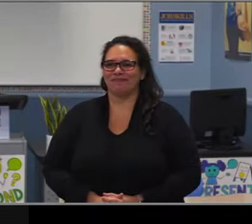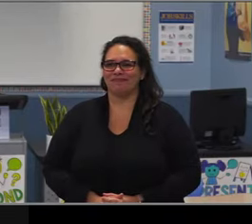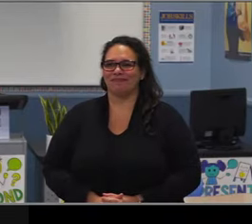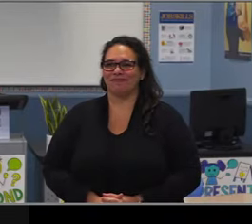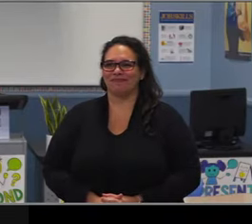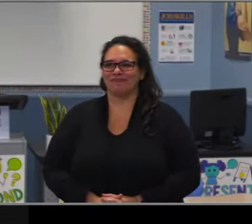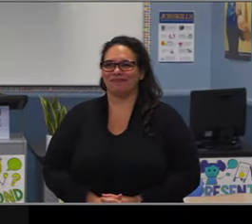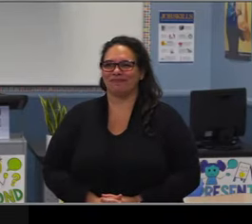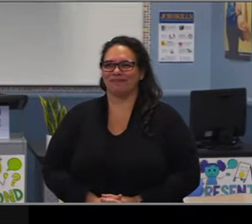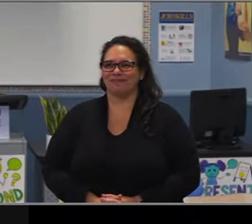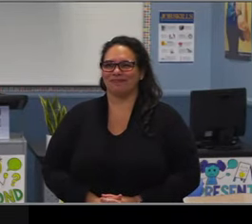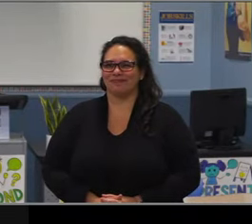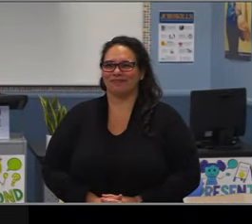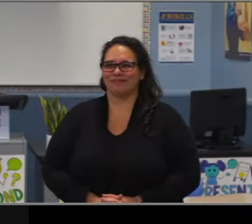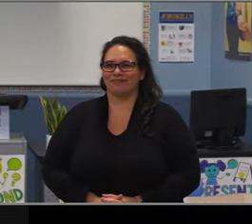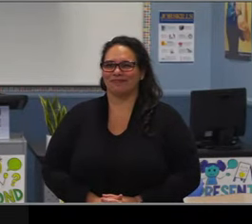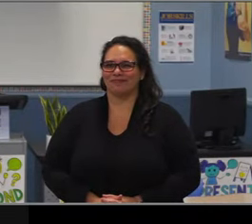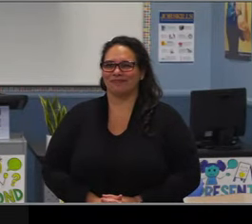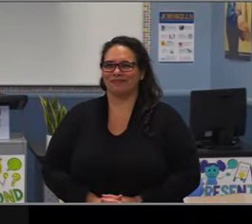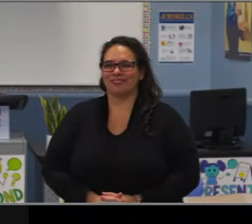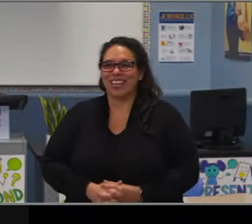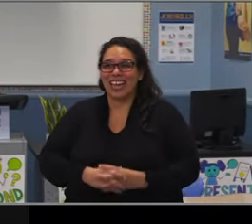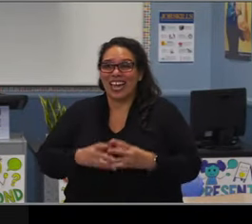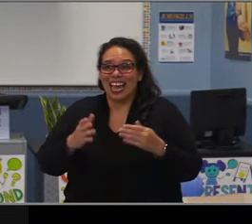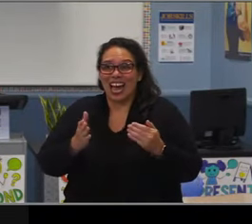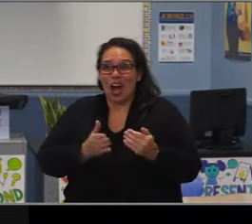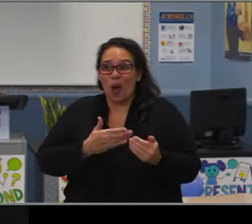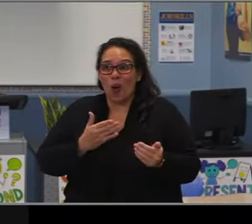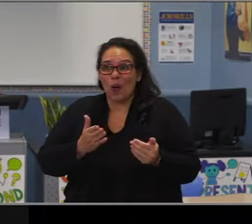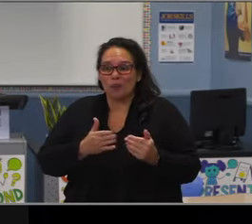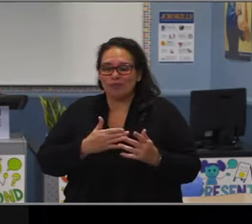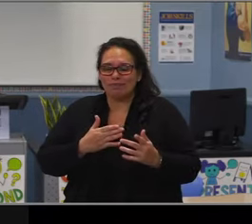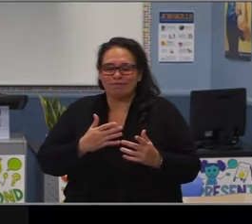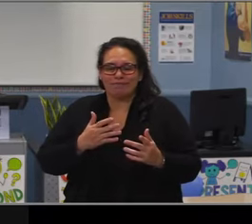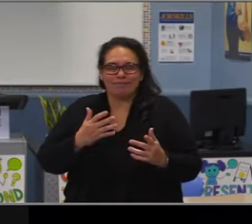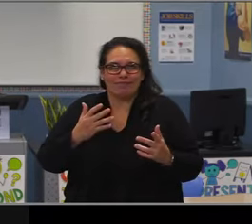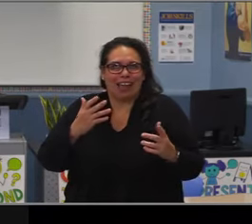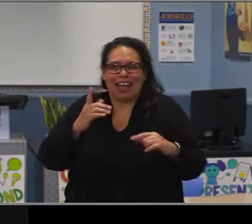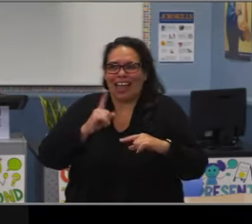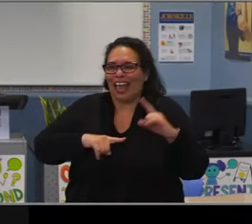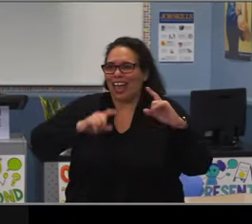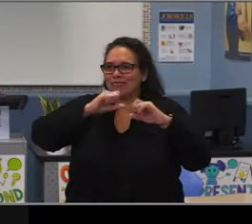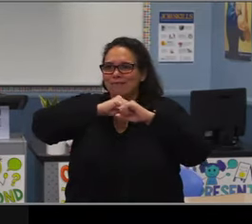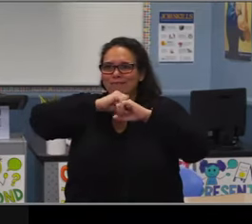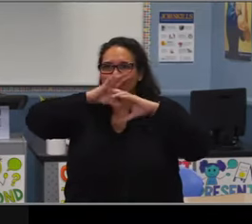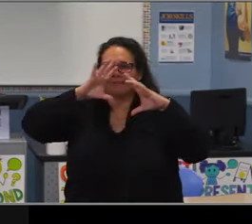to innovate and forge ahead for what is fair and for what is just,